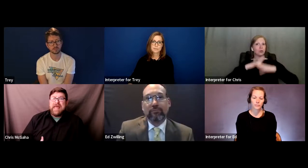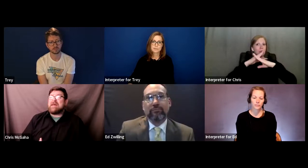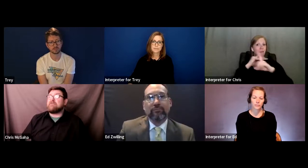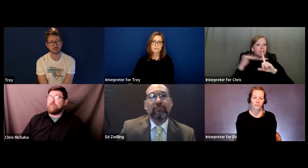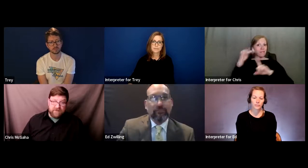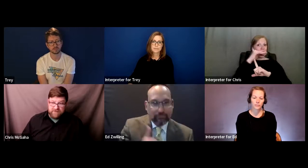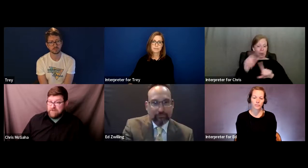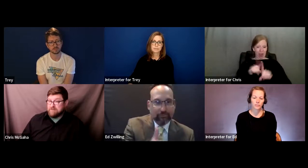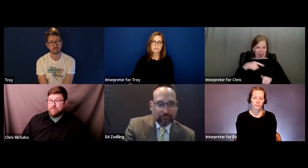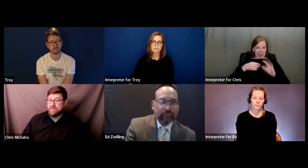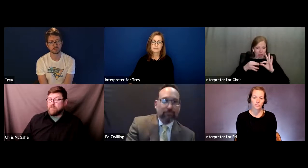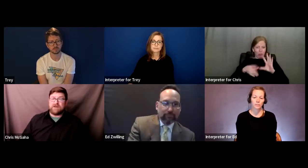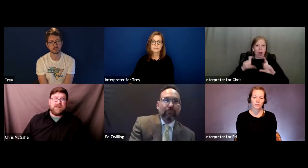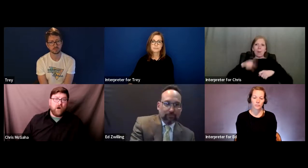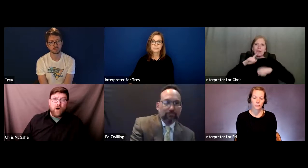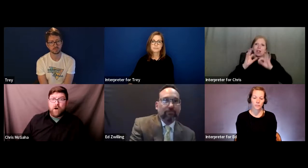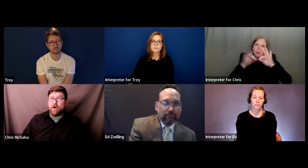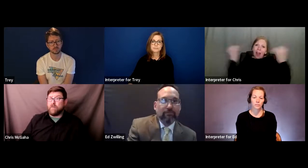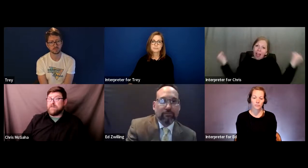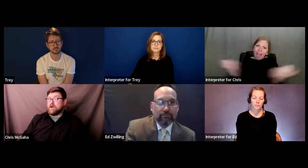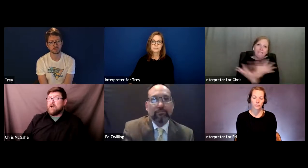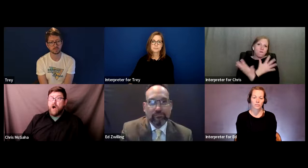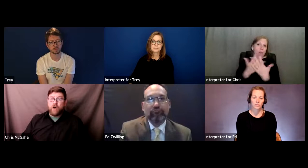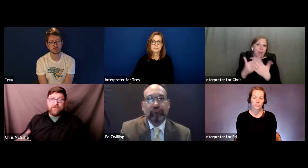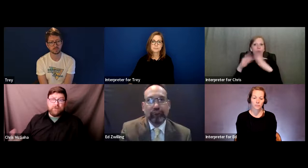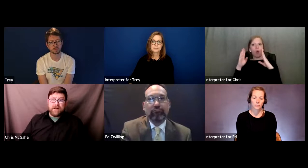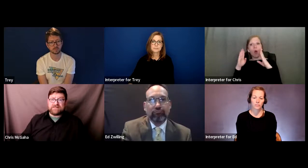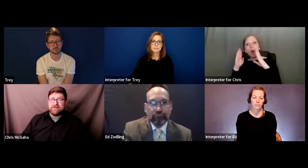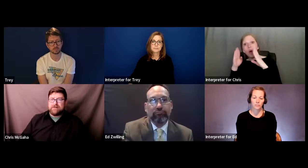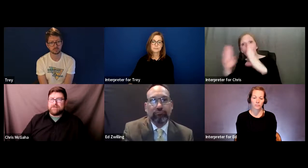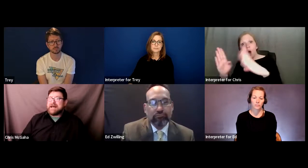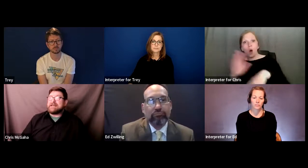everything everything, when they walk down the hall, when they're on the bus, but that